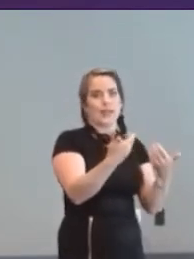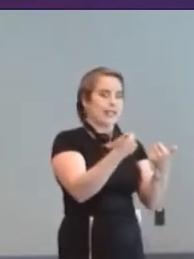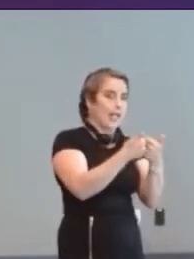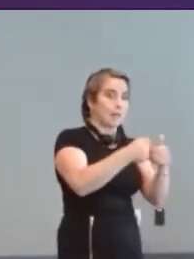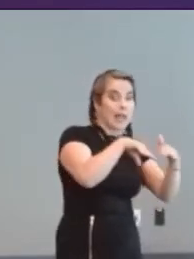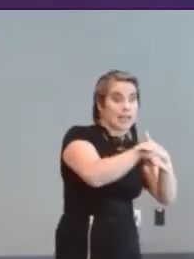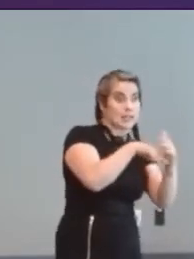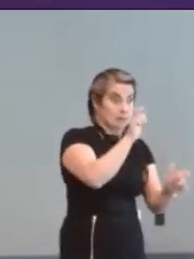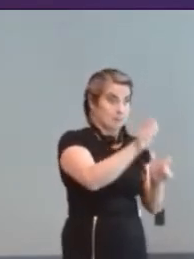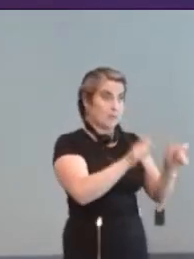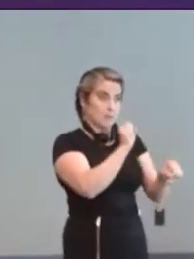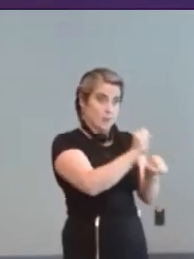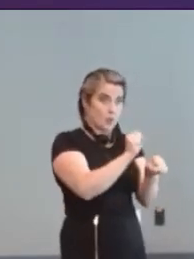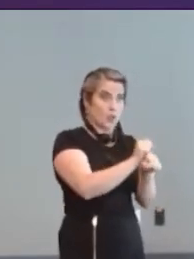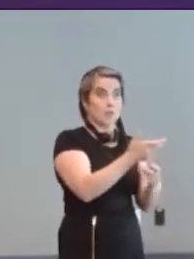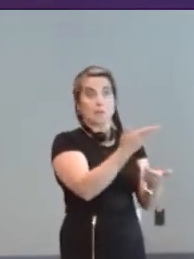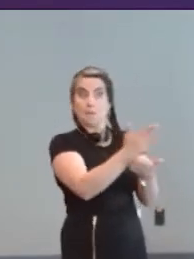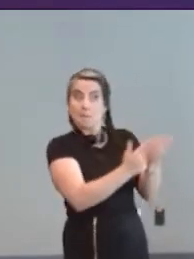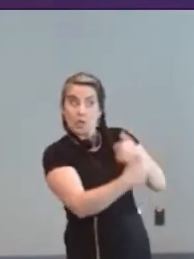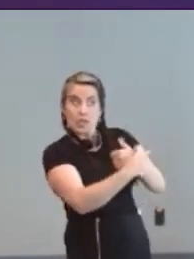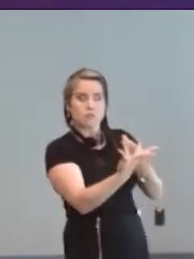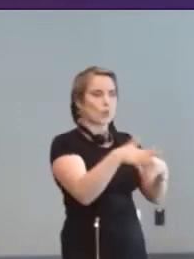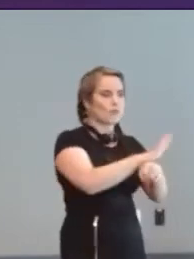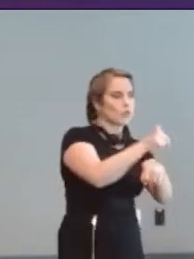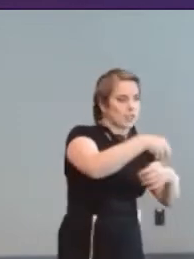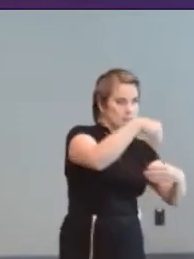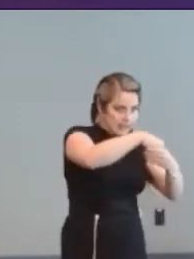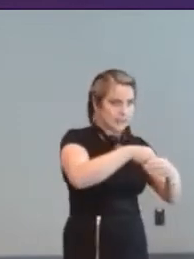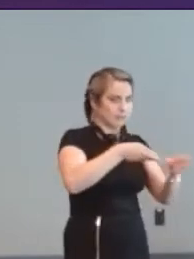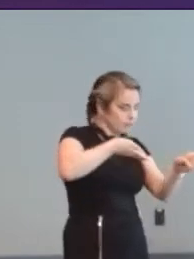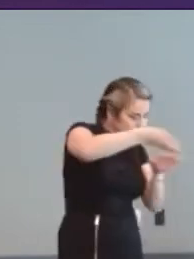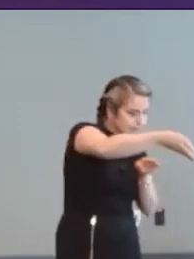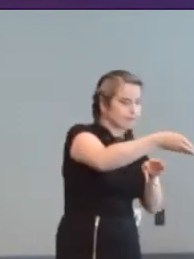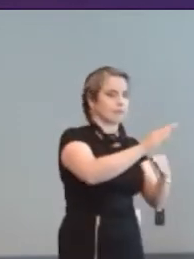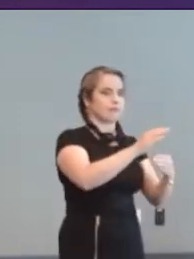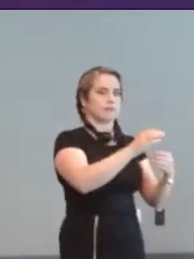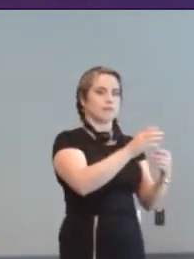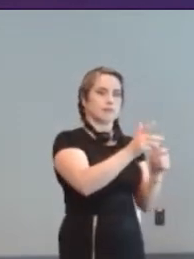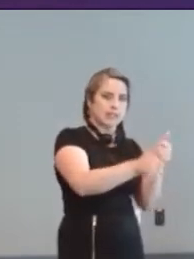are working either part-time or full-time in in the industry um we often hear about people